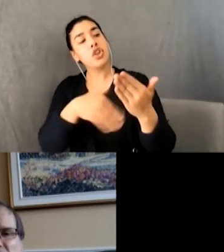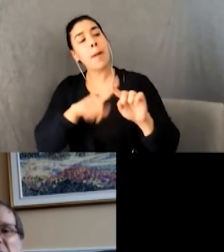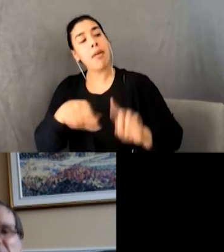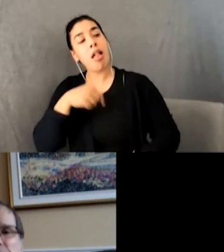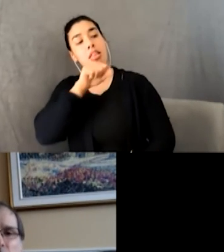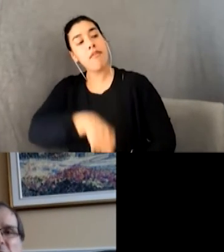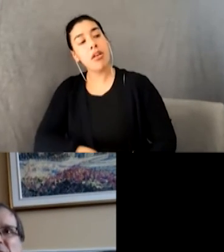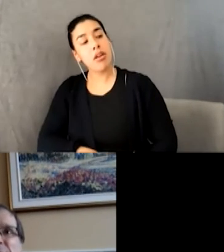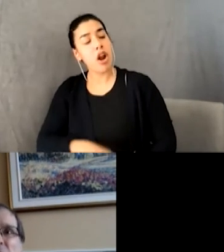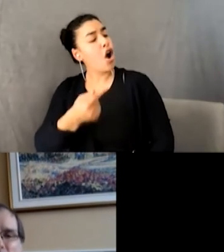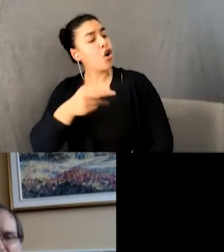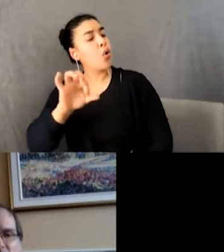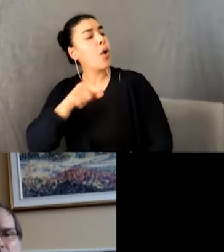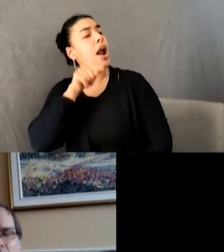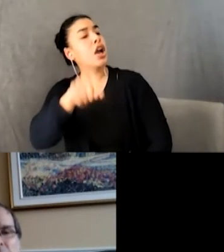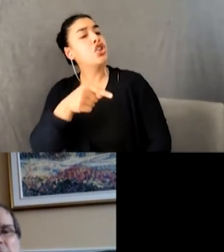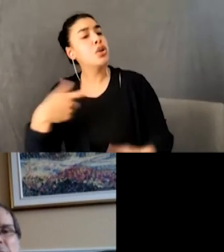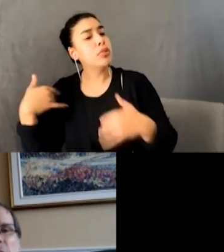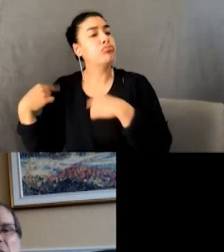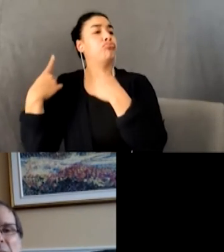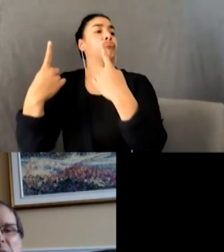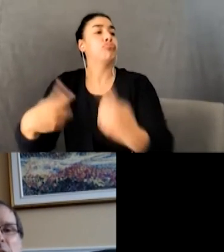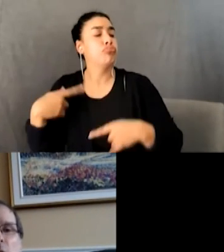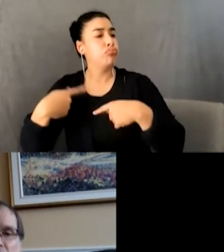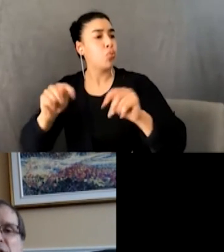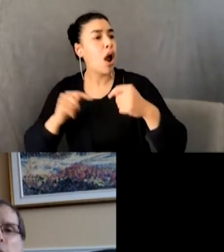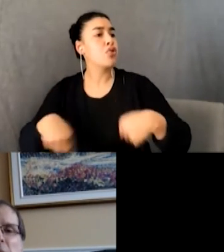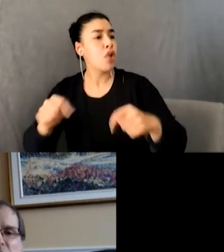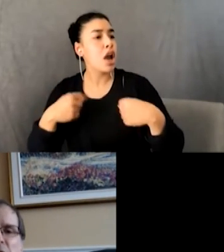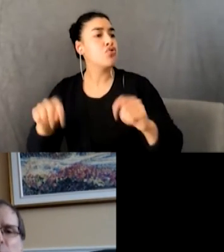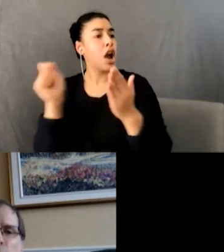and this bloke does it in five minutes!” Greg laughed. “Rick’s gonna be our secret weapon.”